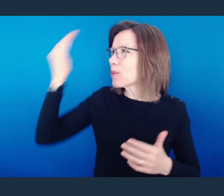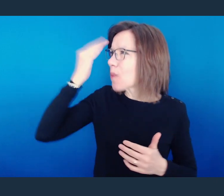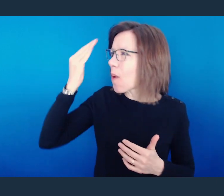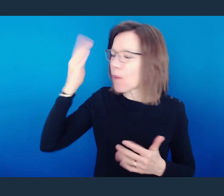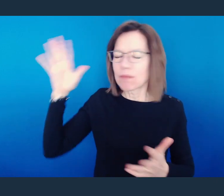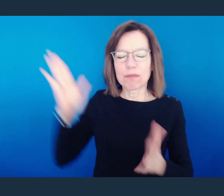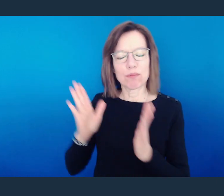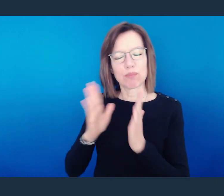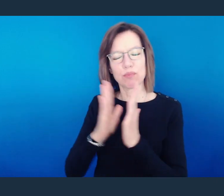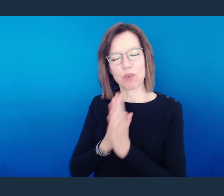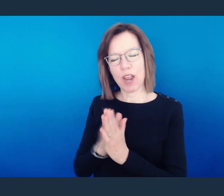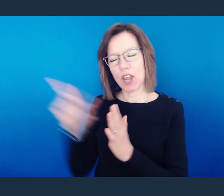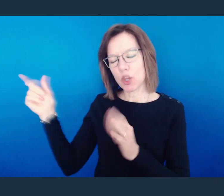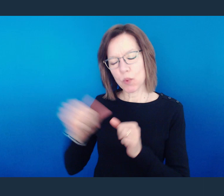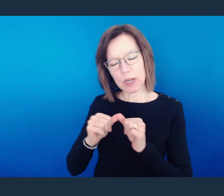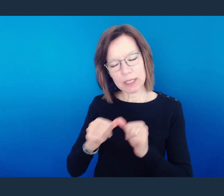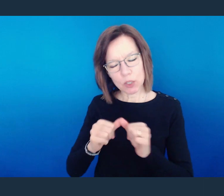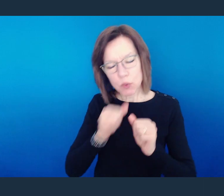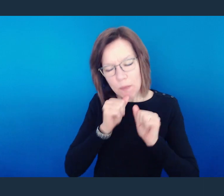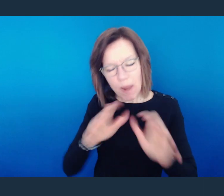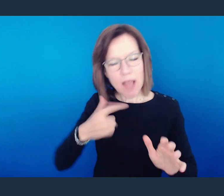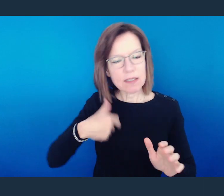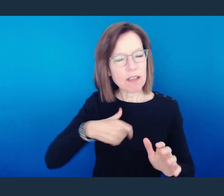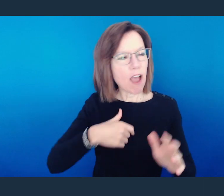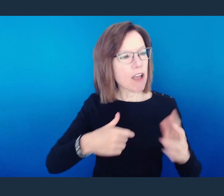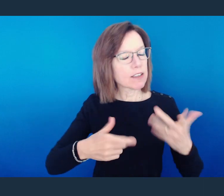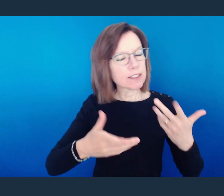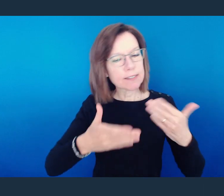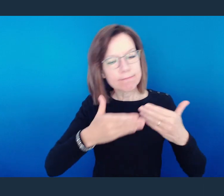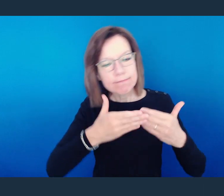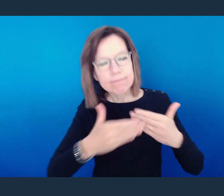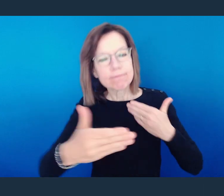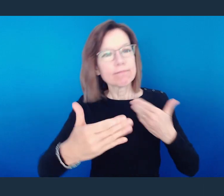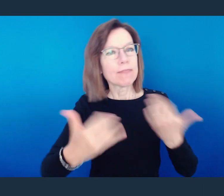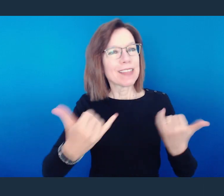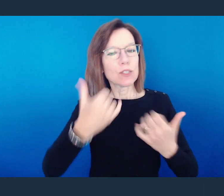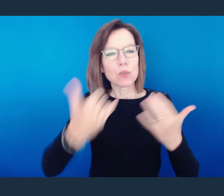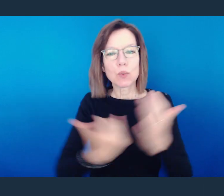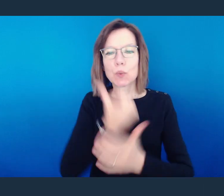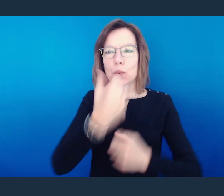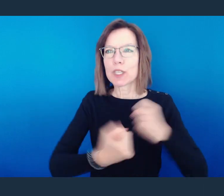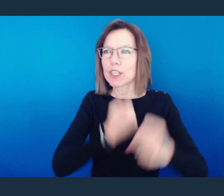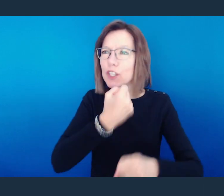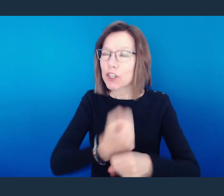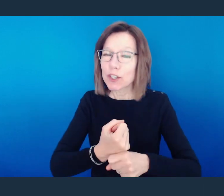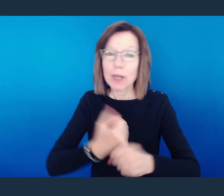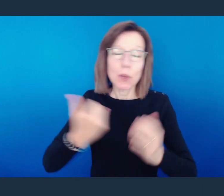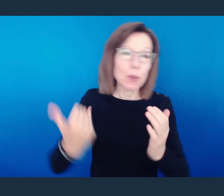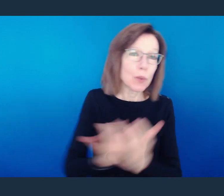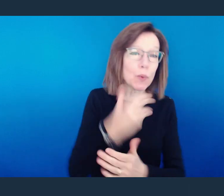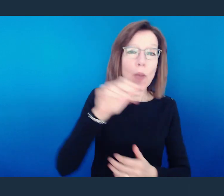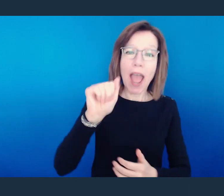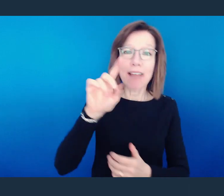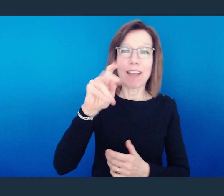I pray that You will continue to bless us as we move forward into a new year and new